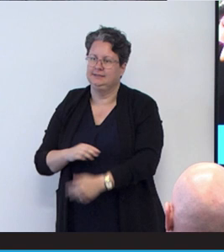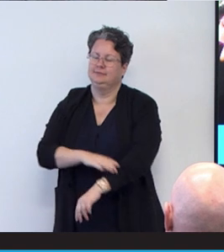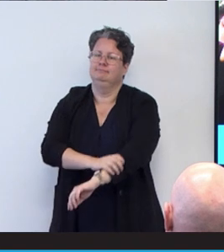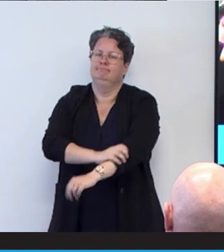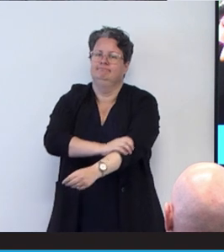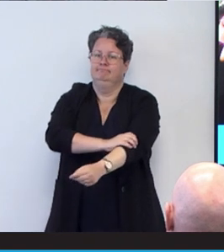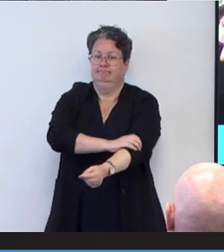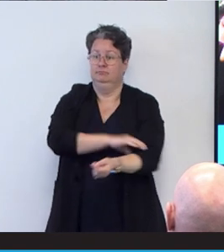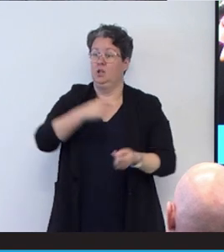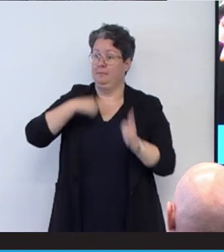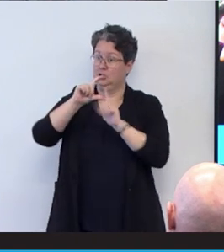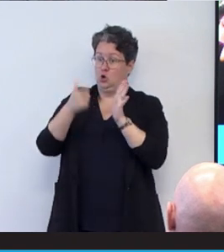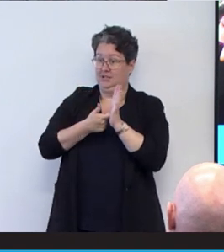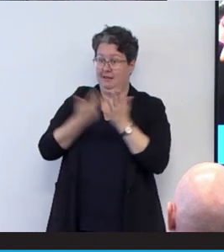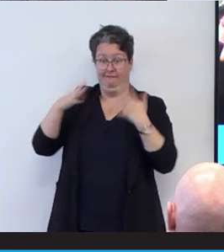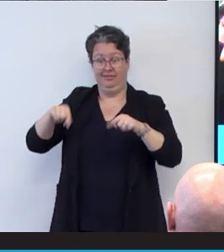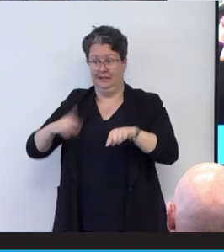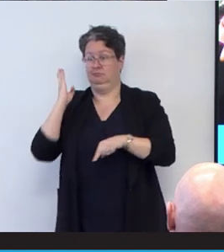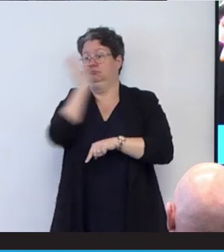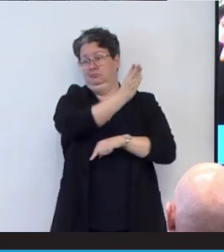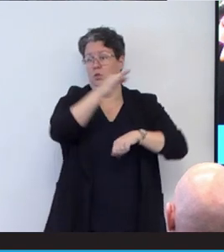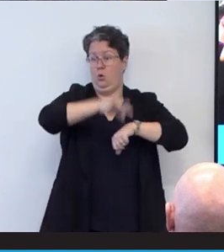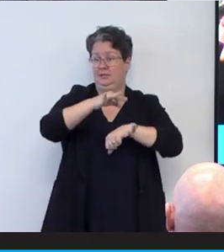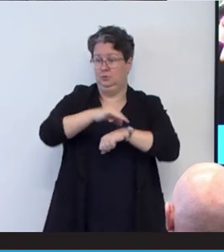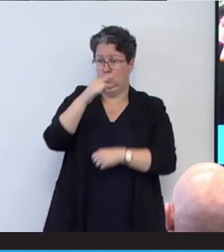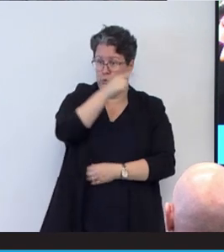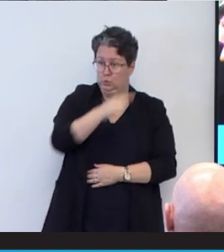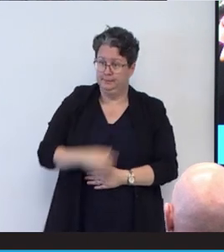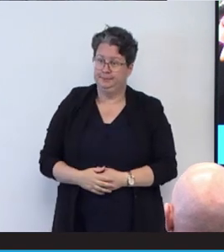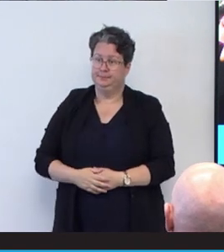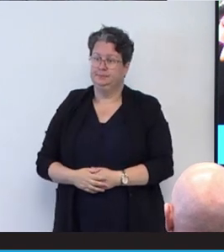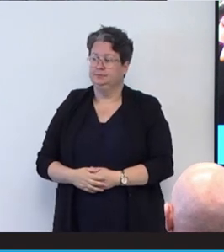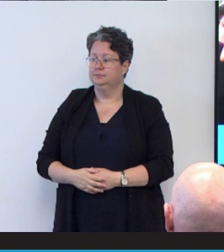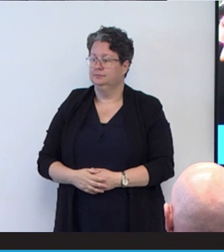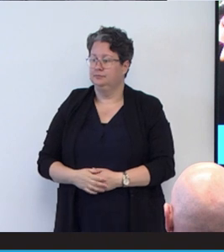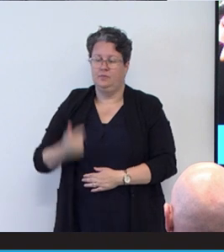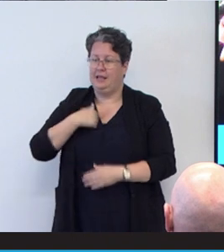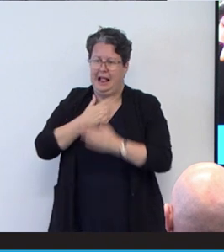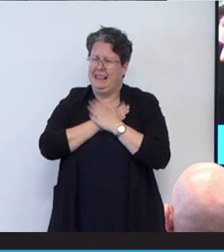doctor today. I'm going to work straight after this. But, uh, to a job I love. I love this job.